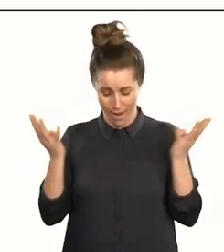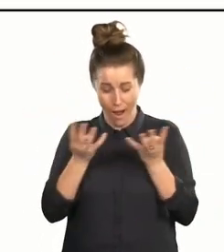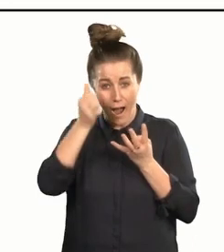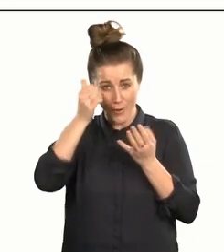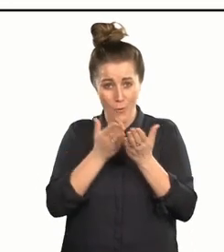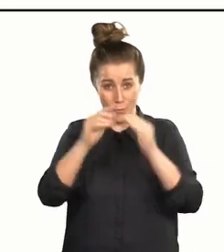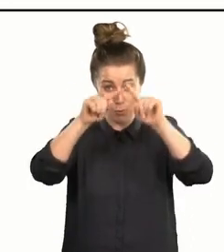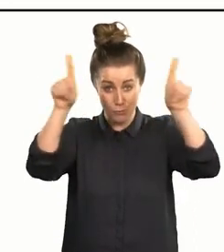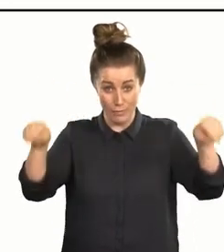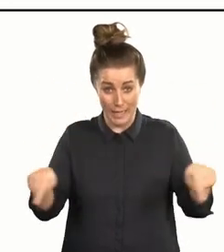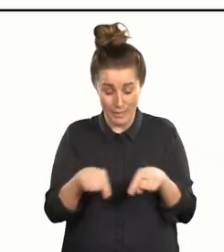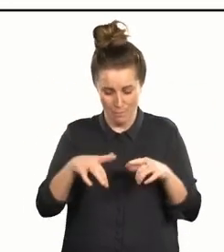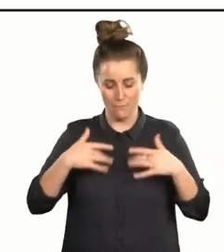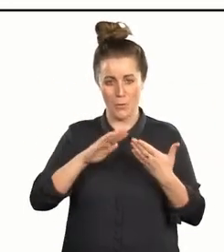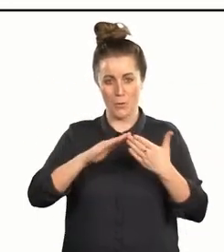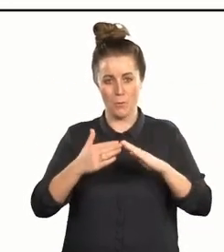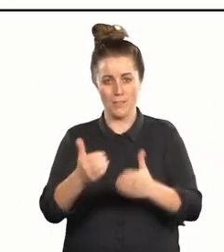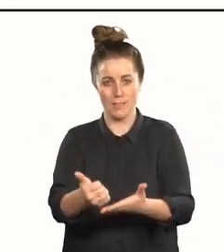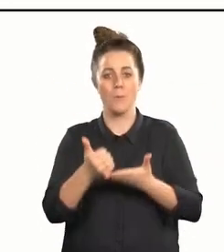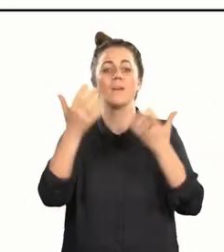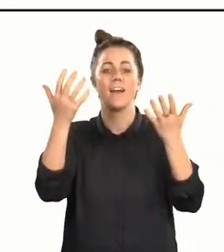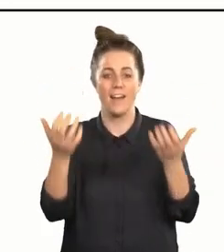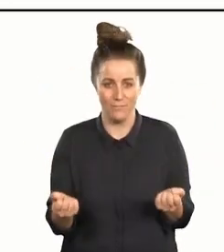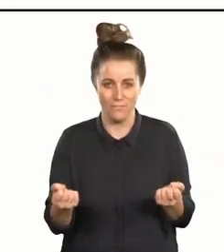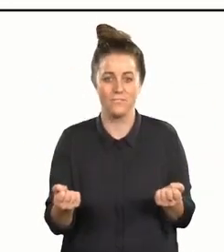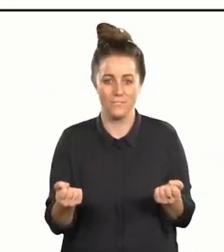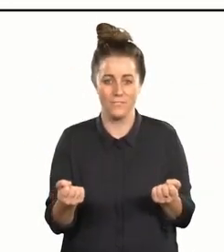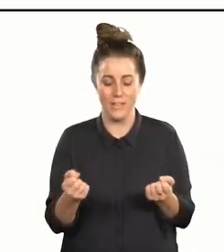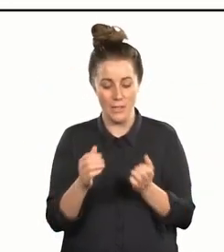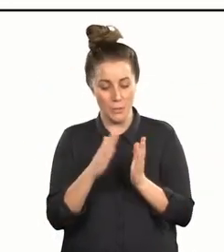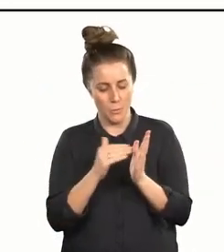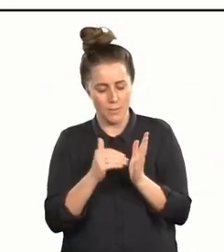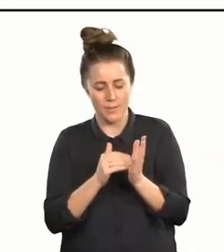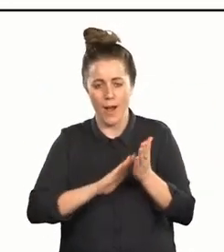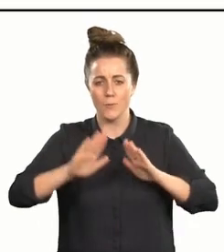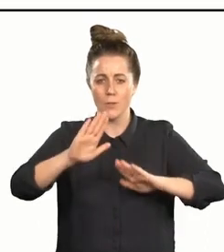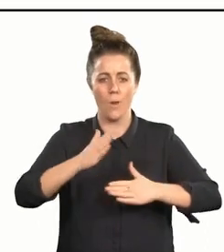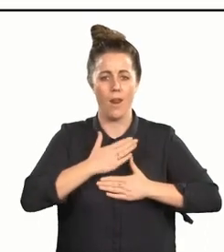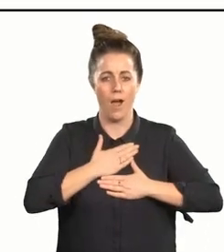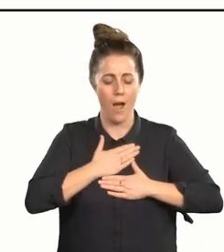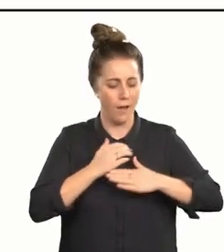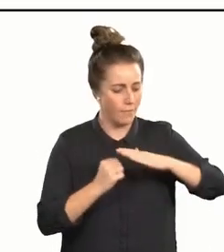albeit through the ether, by the community that Arts Access Aotearoa gathers, nurtures, creates foundations,